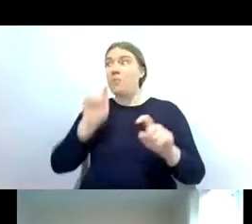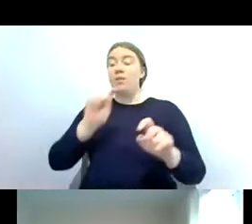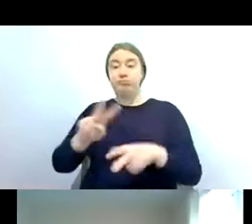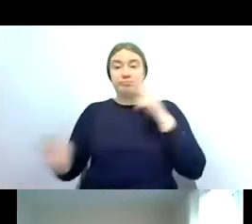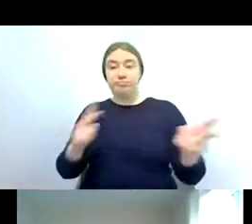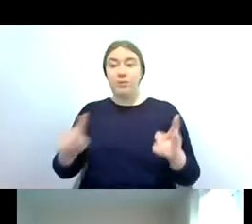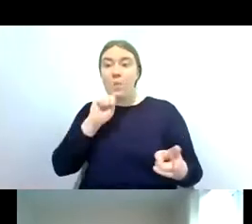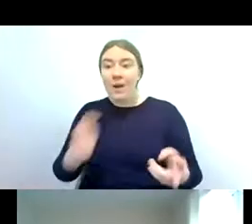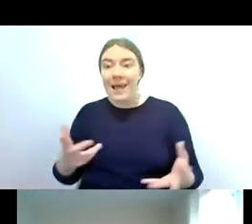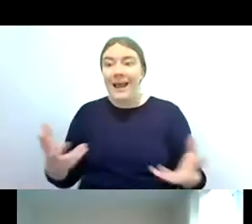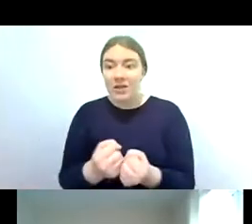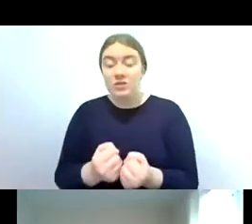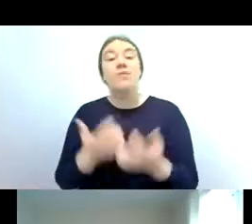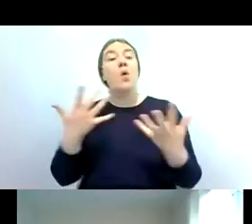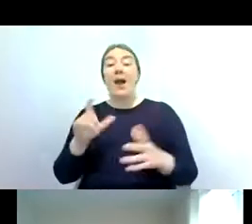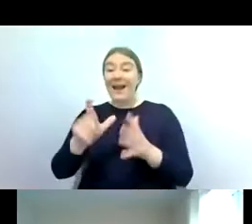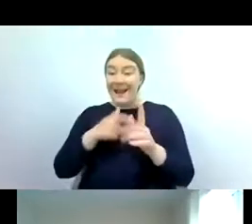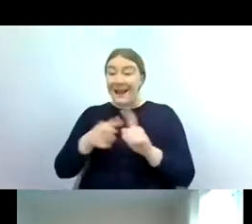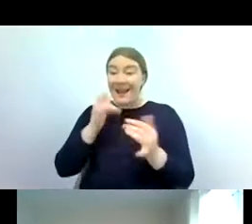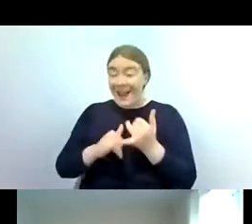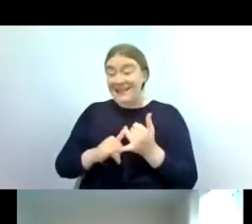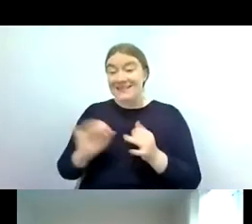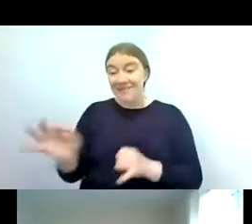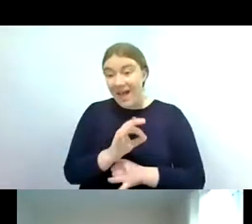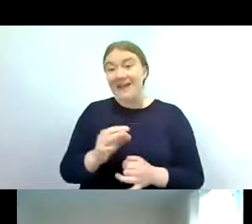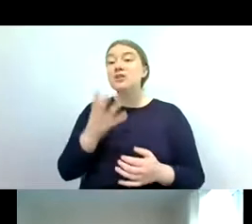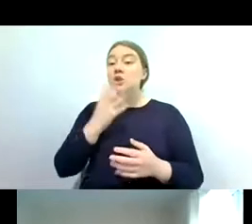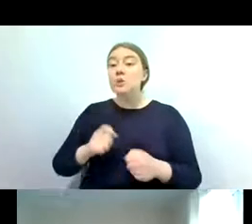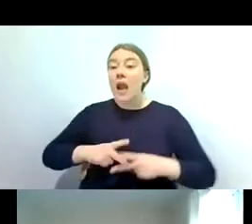caught in a light trap and some species of stonefly are also attracted to light